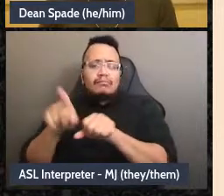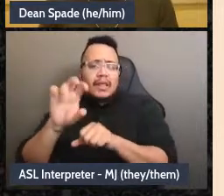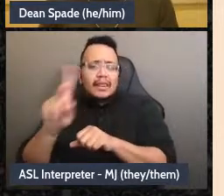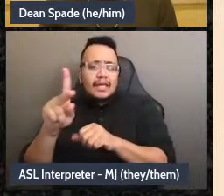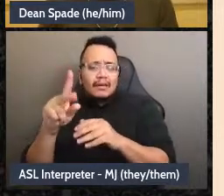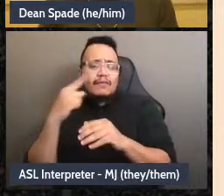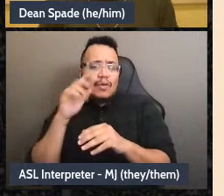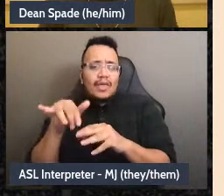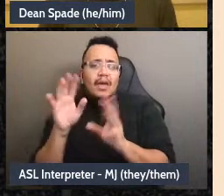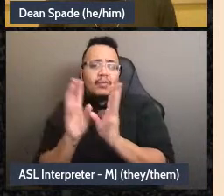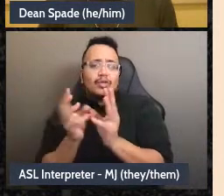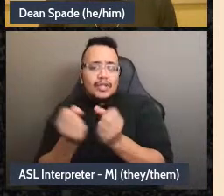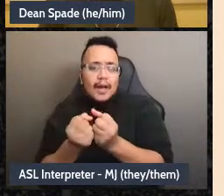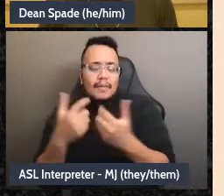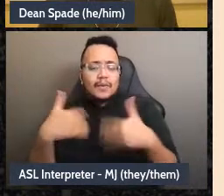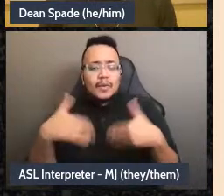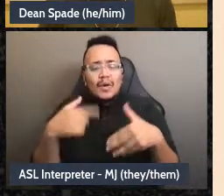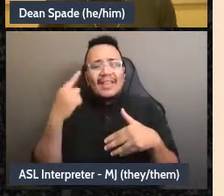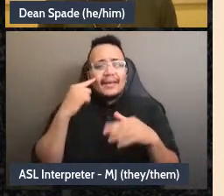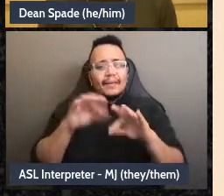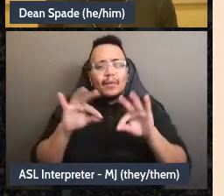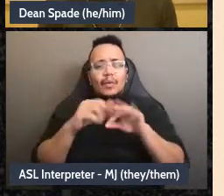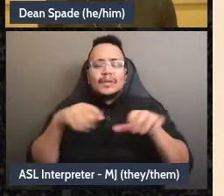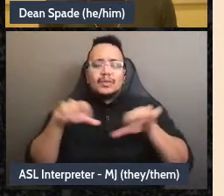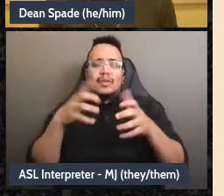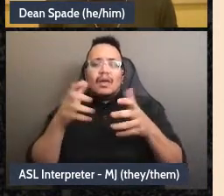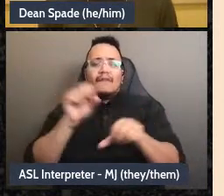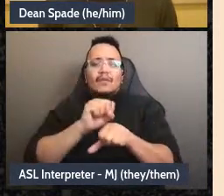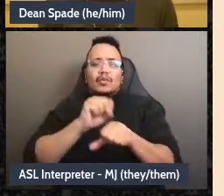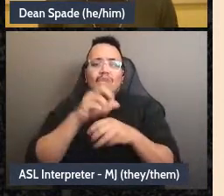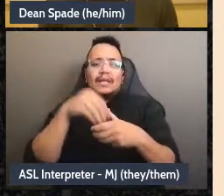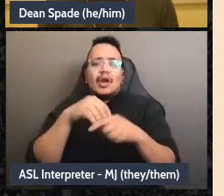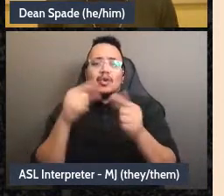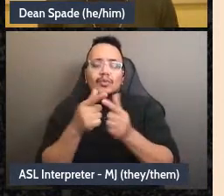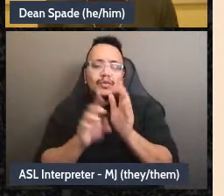to do a lot of work in our groups to actually try to build trust create good group culture,